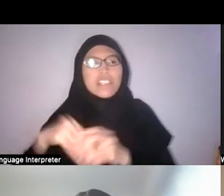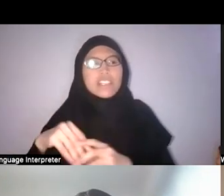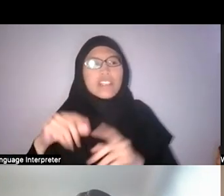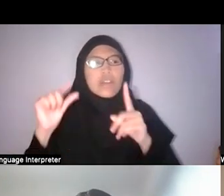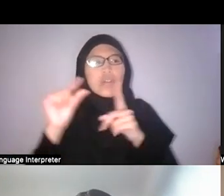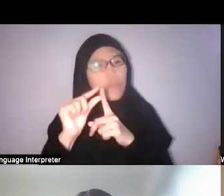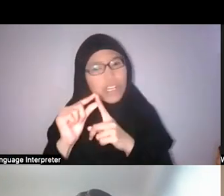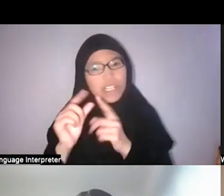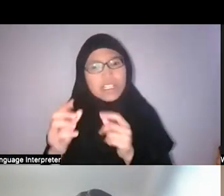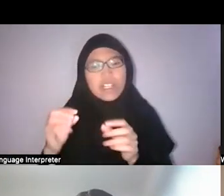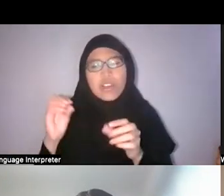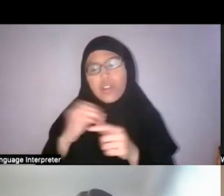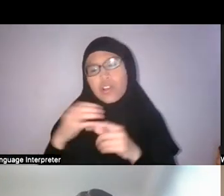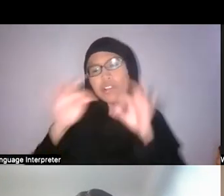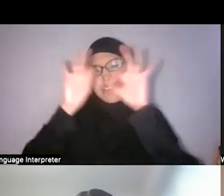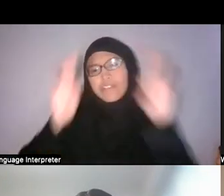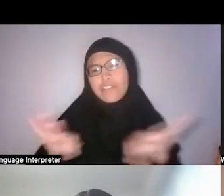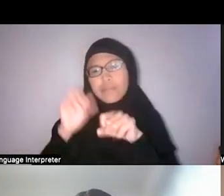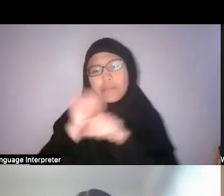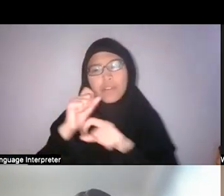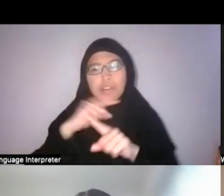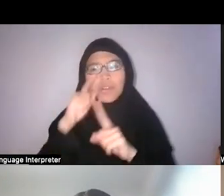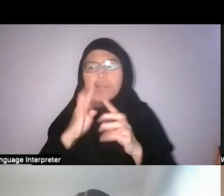or framework when we’re talking about something like this.